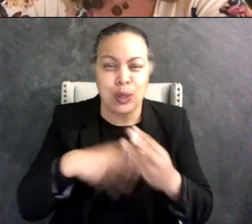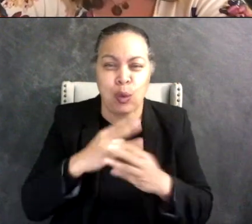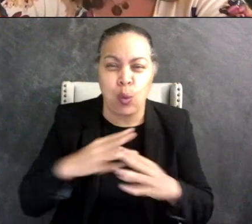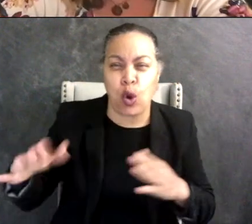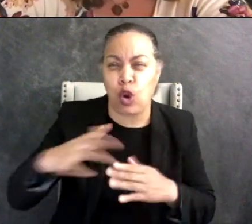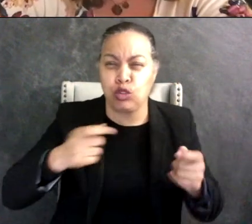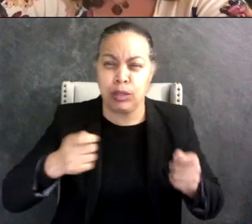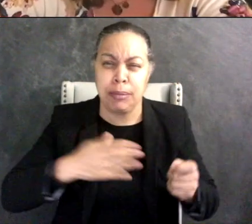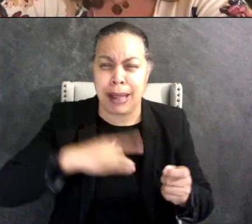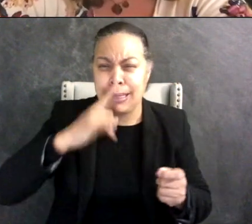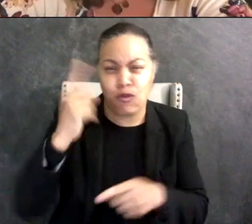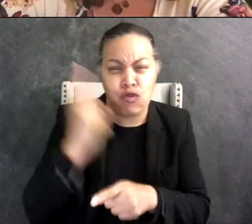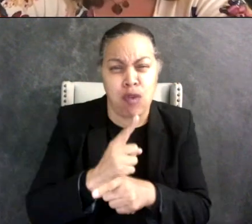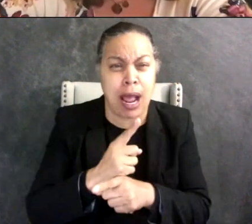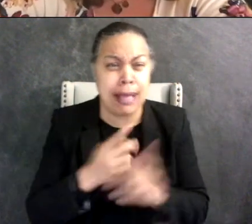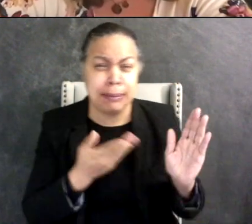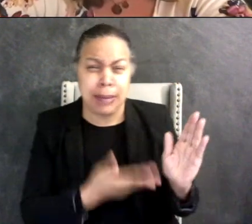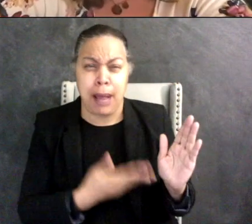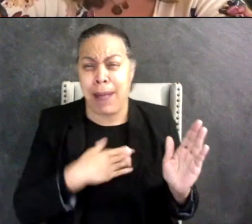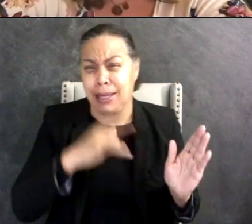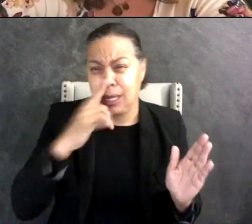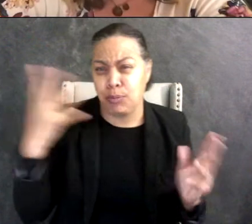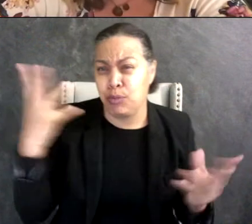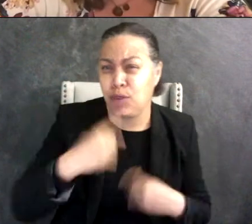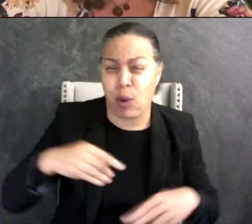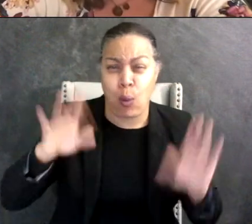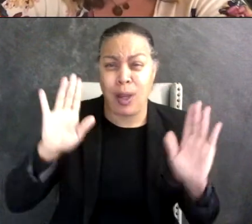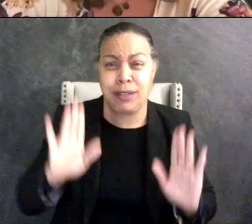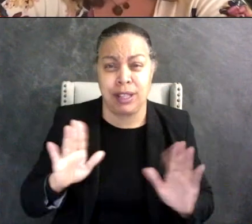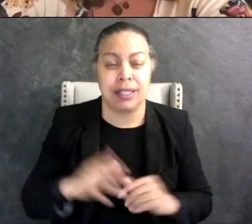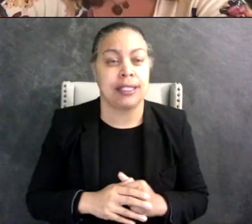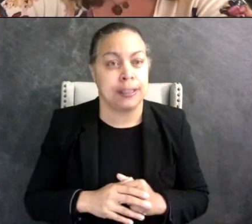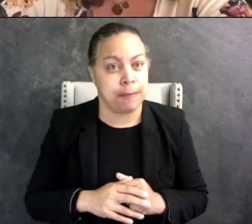how beautiful and wonderful they are. But doing that as a microphone as opposed to being